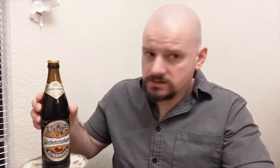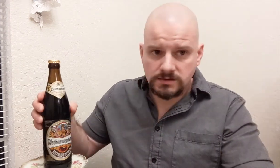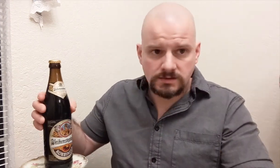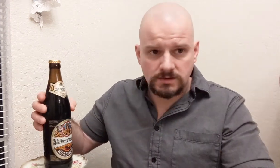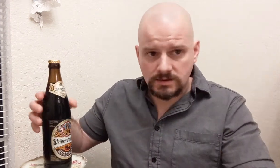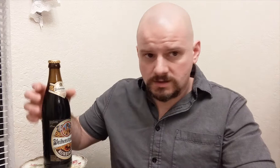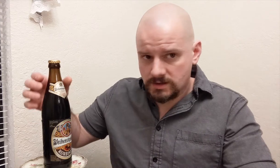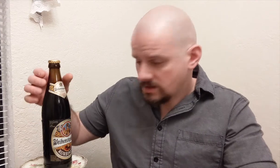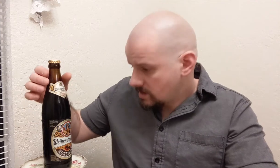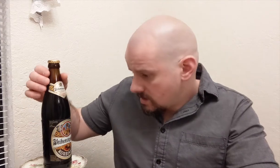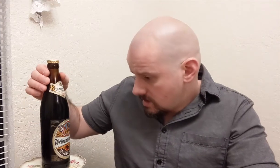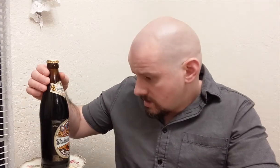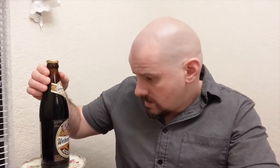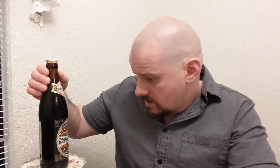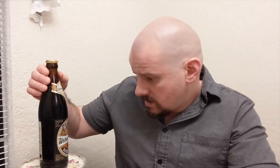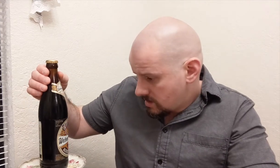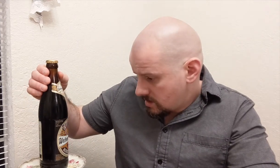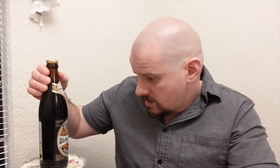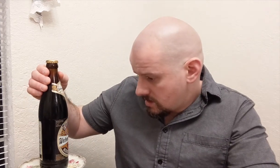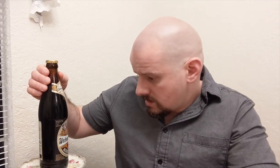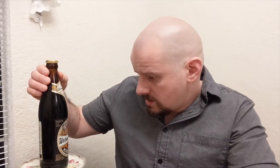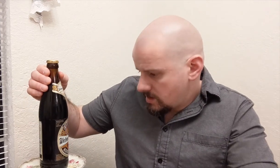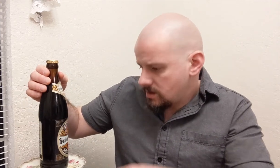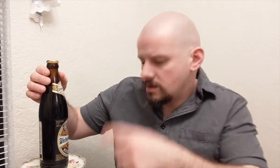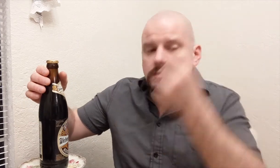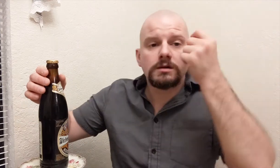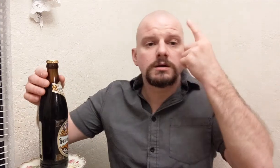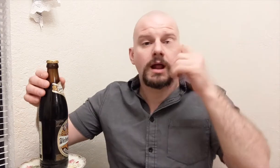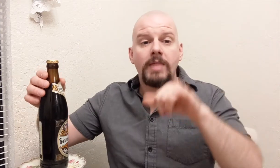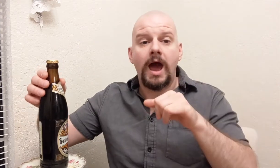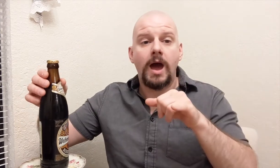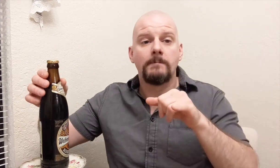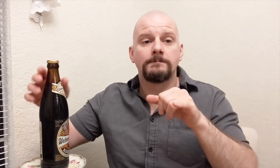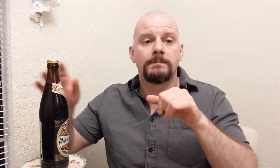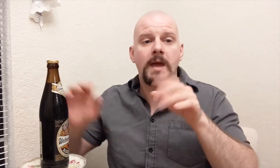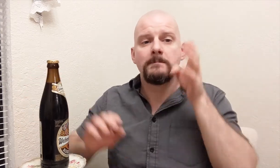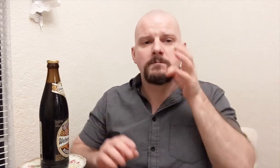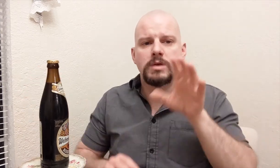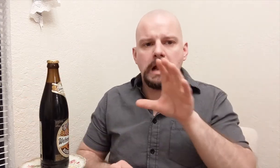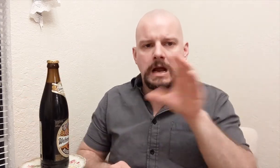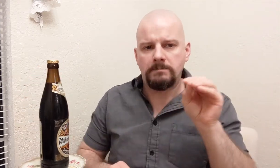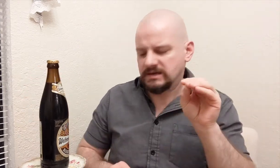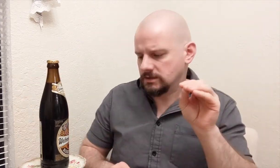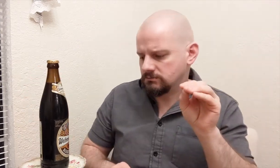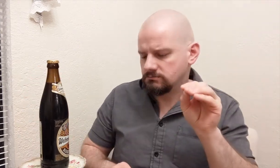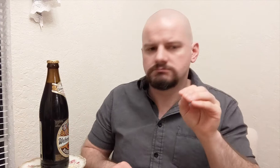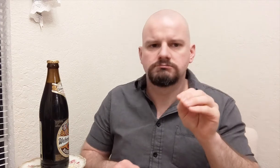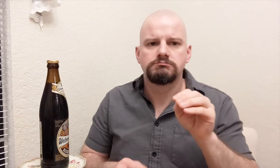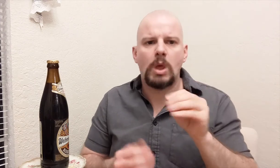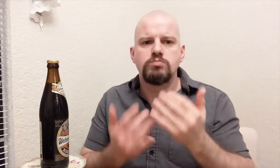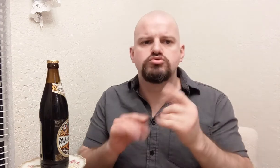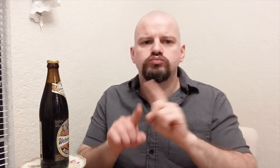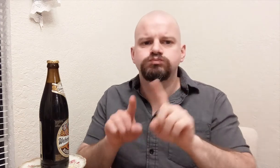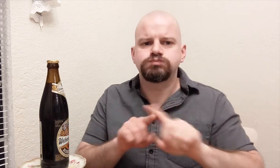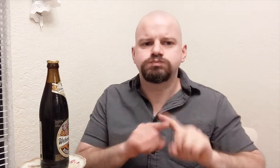Let you know that the brewery brews a few different kinds of beers.